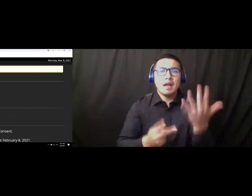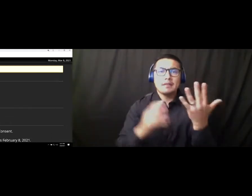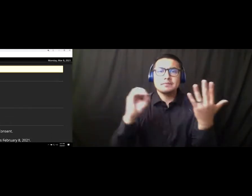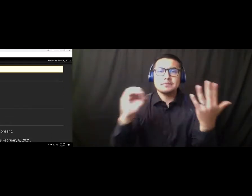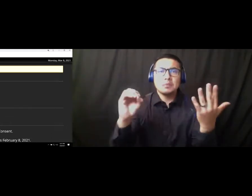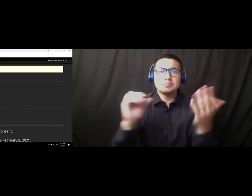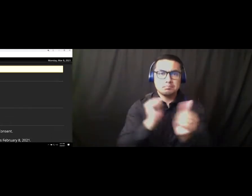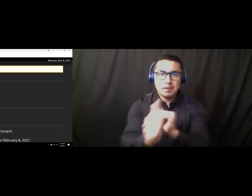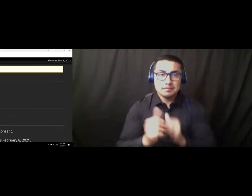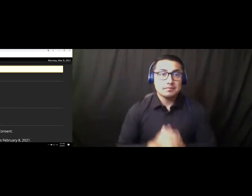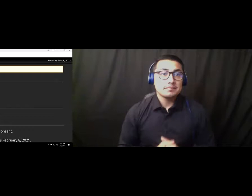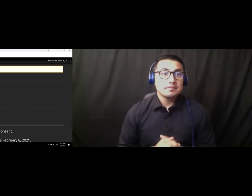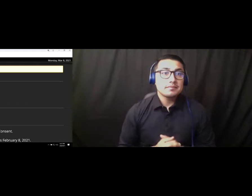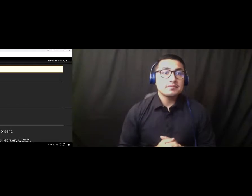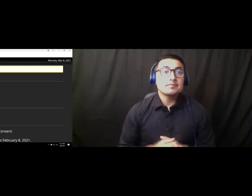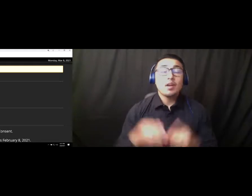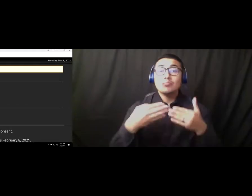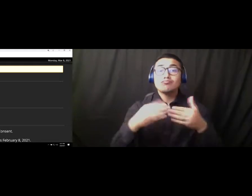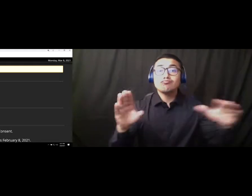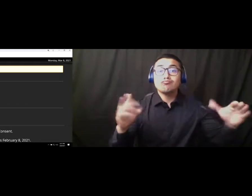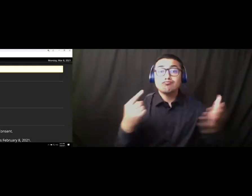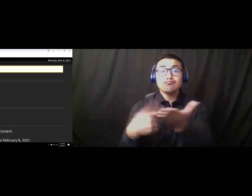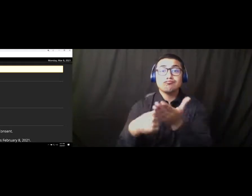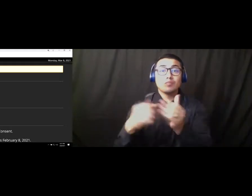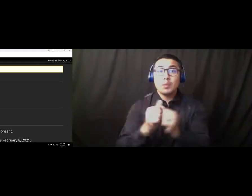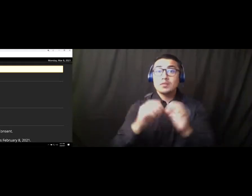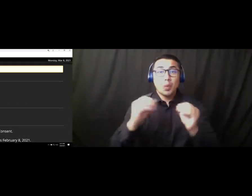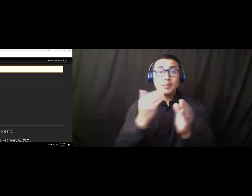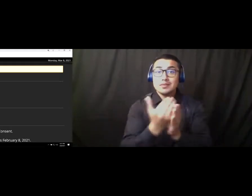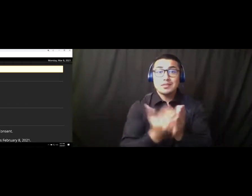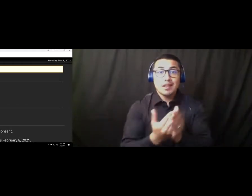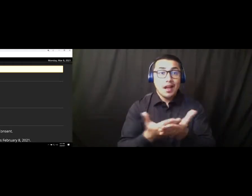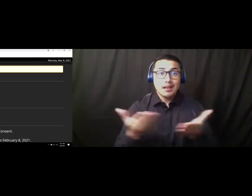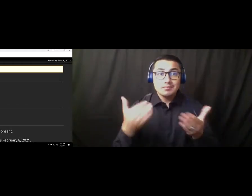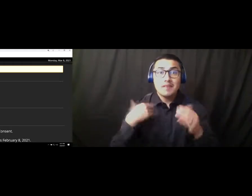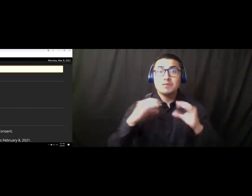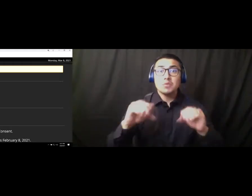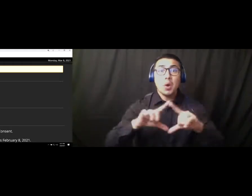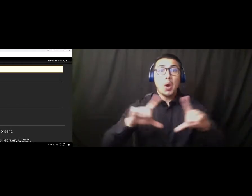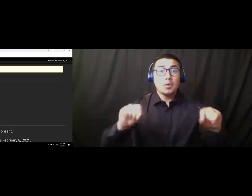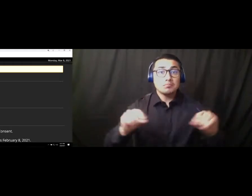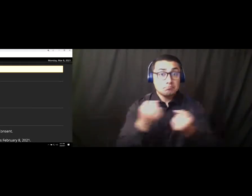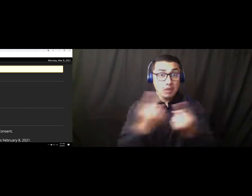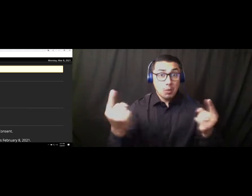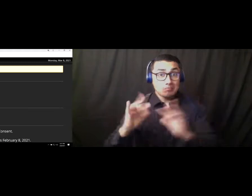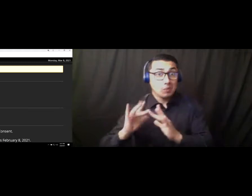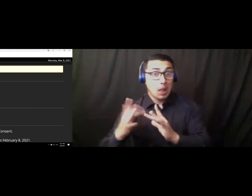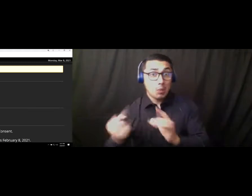Number 10 Open Forum on Non-Agenda Items. We have no cards. Is there anyone on the line would like to make comments?